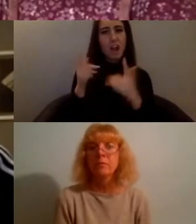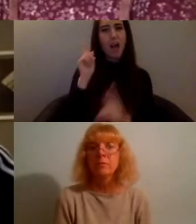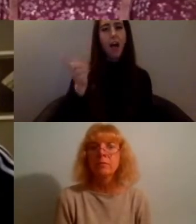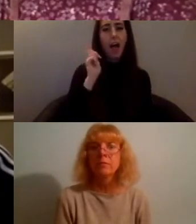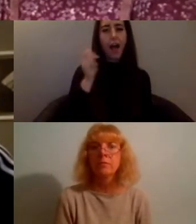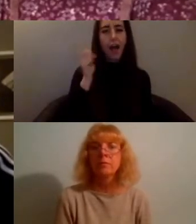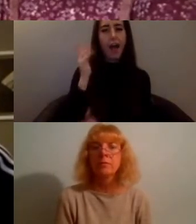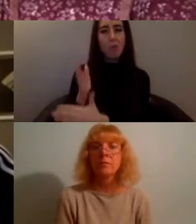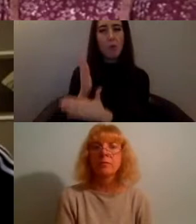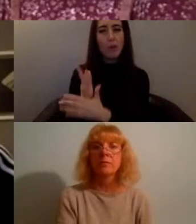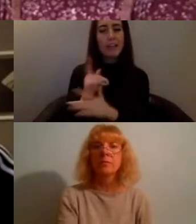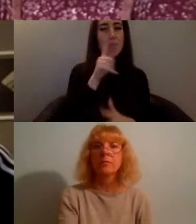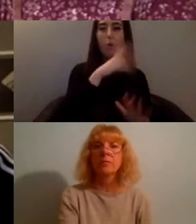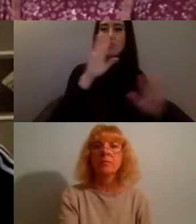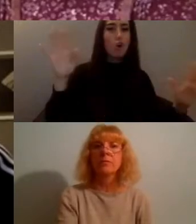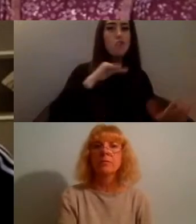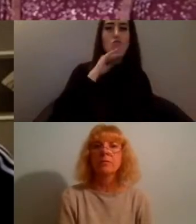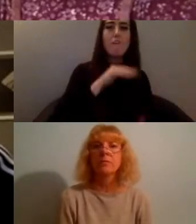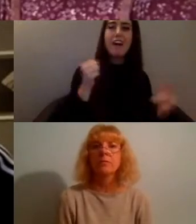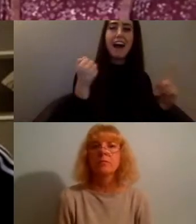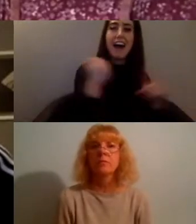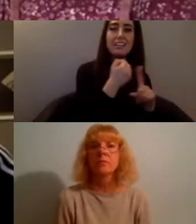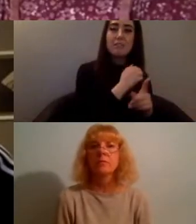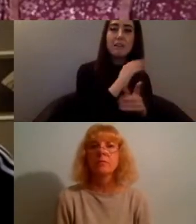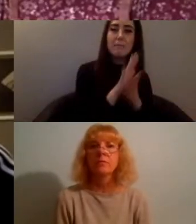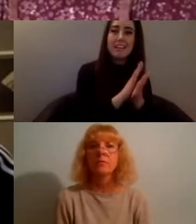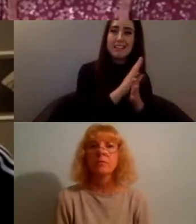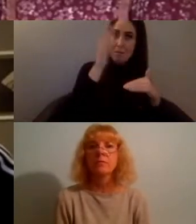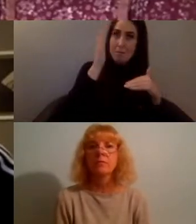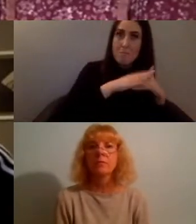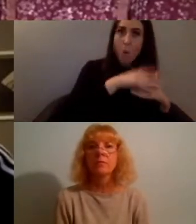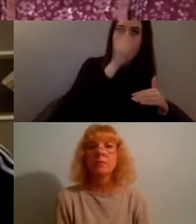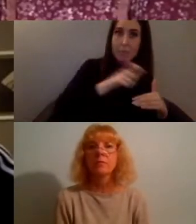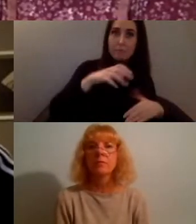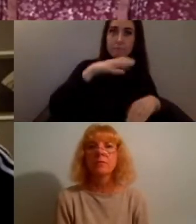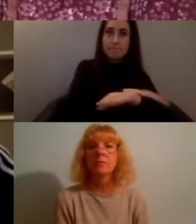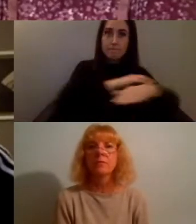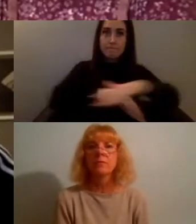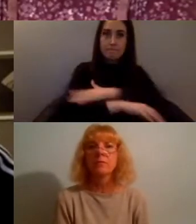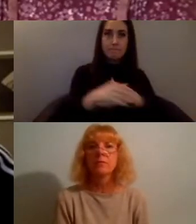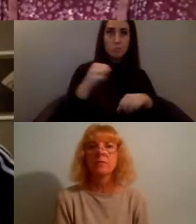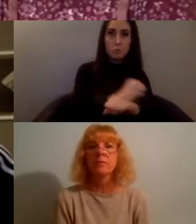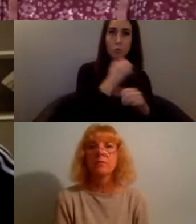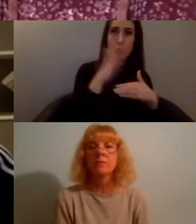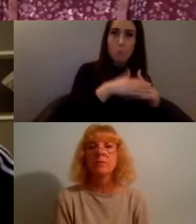do more and they push more and they try more and they be way more experimental when they use every